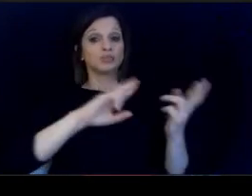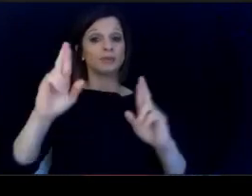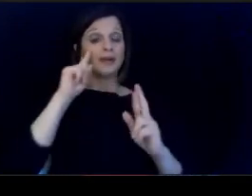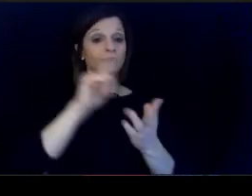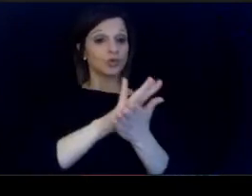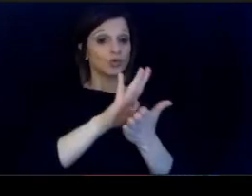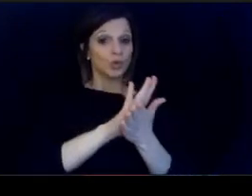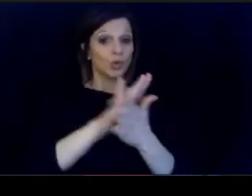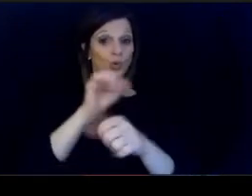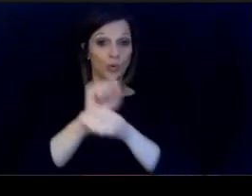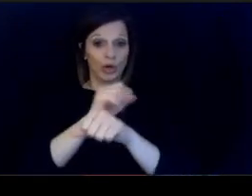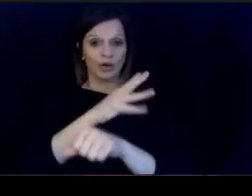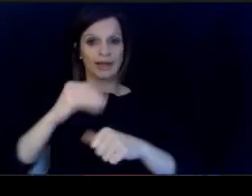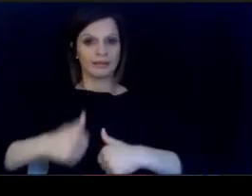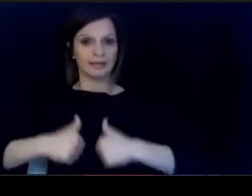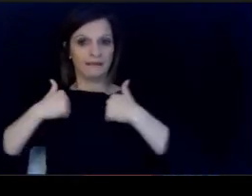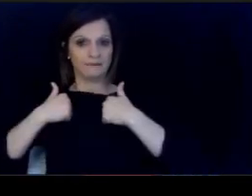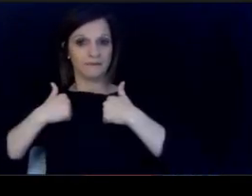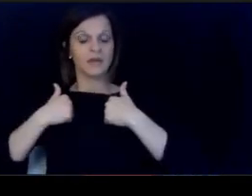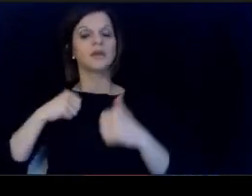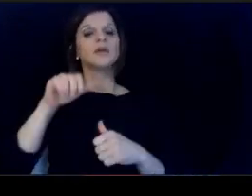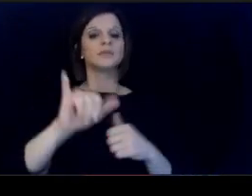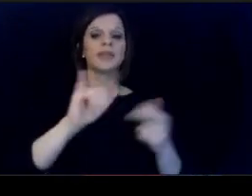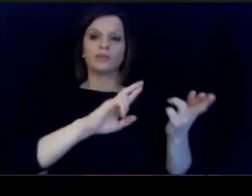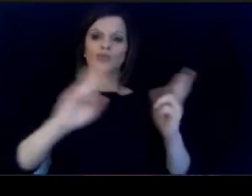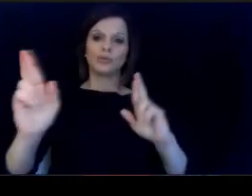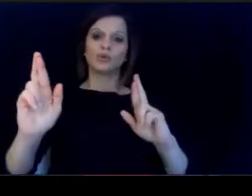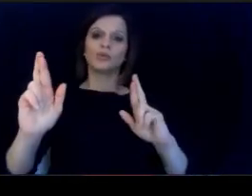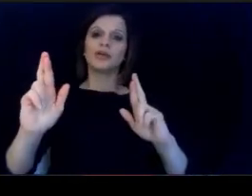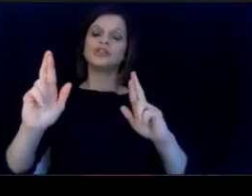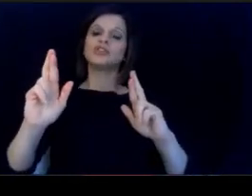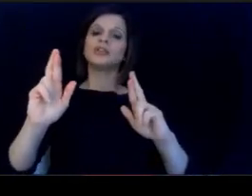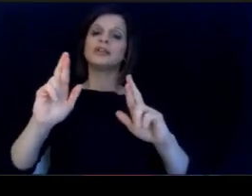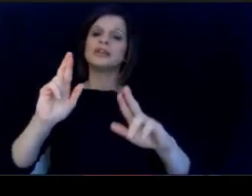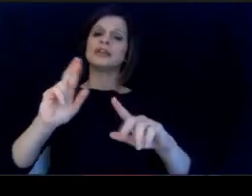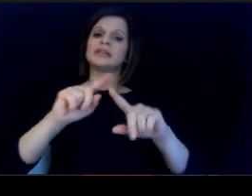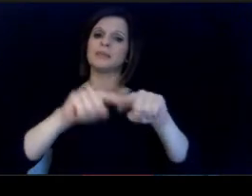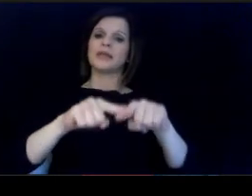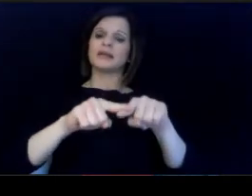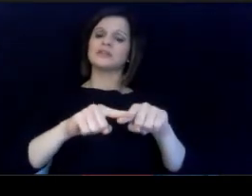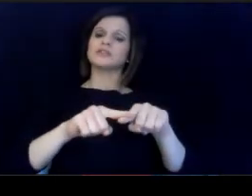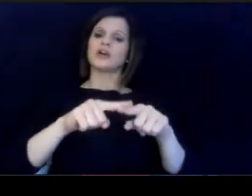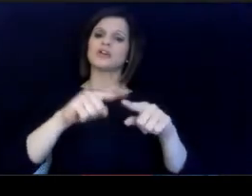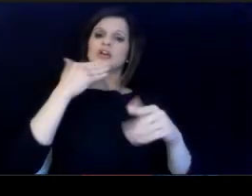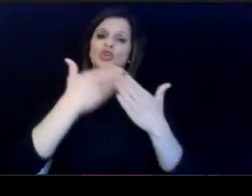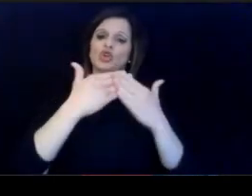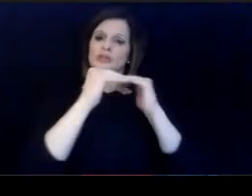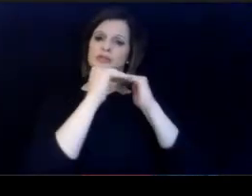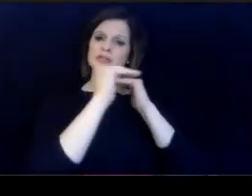work and life. That preparation. is built on a solid educational foundation with quality.